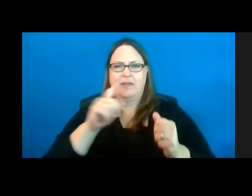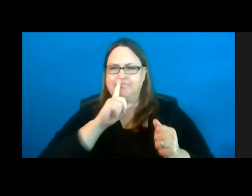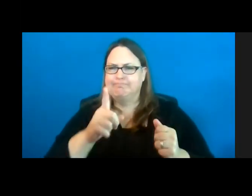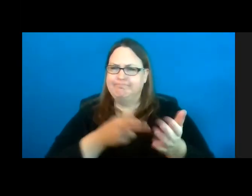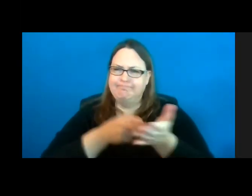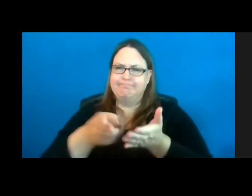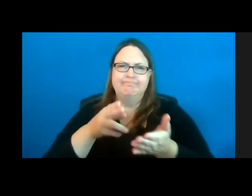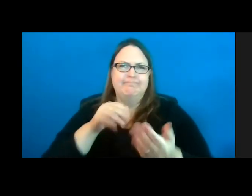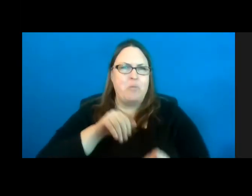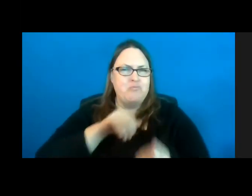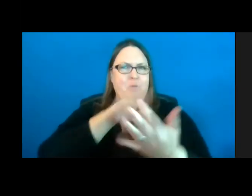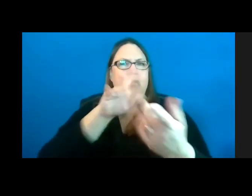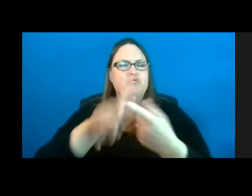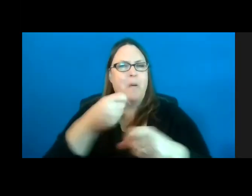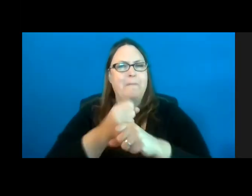gets outdoors.